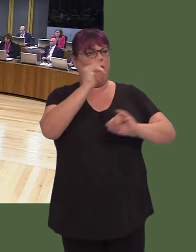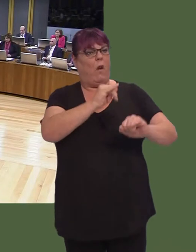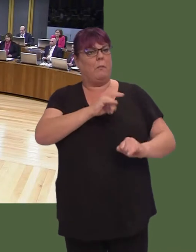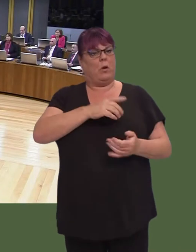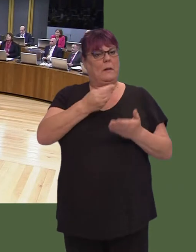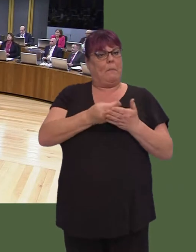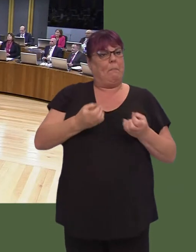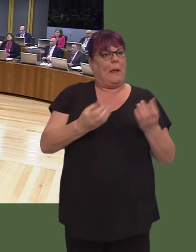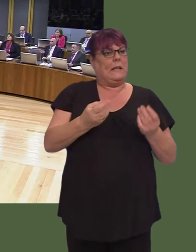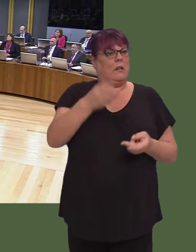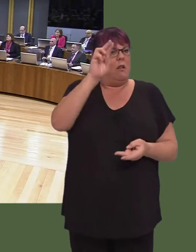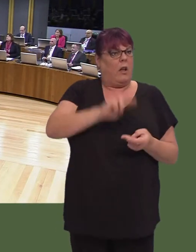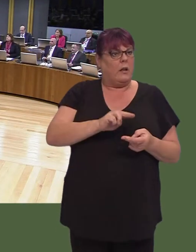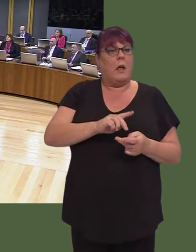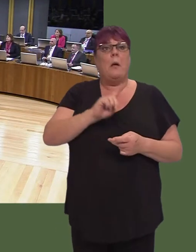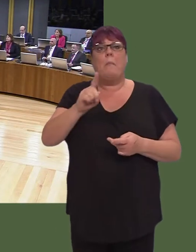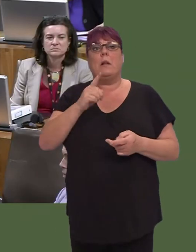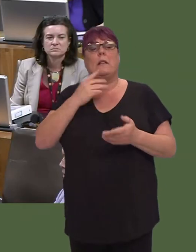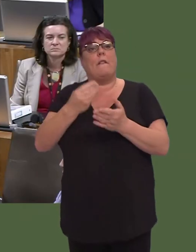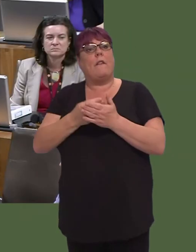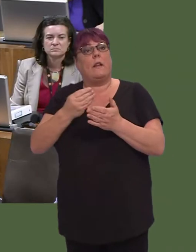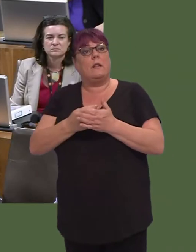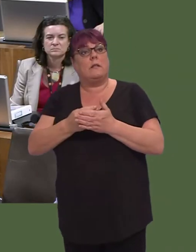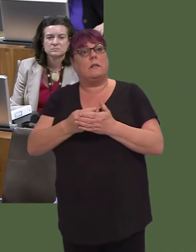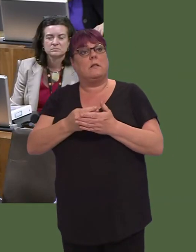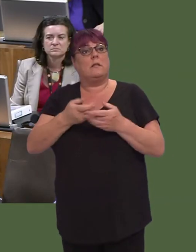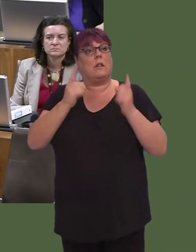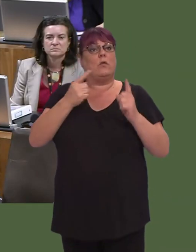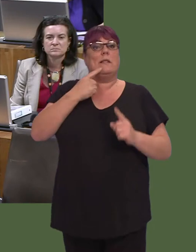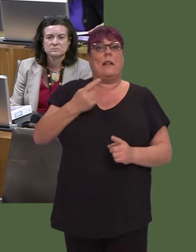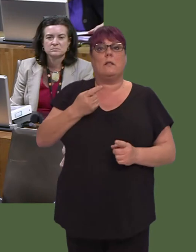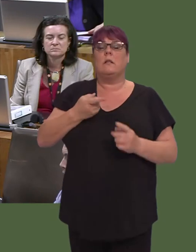fact, as the finance Secretary has already said, if spending had kept paceóif public